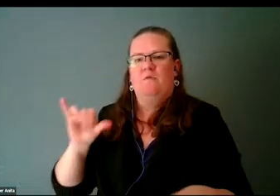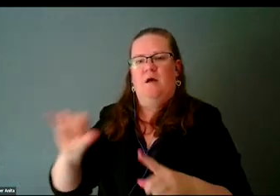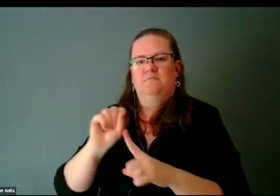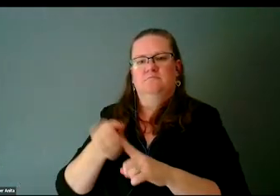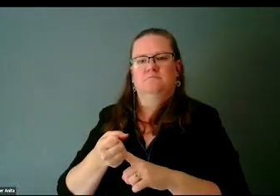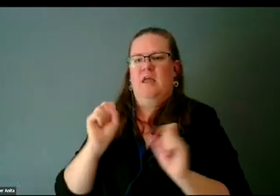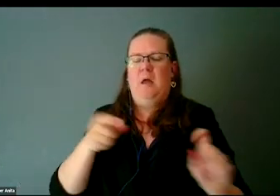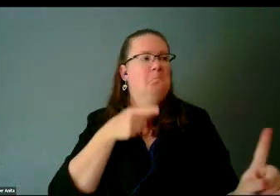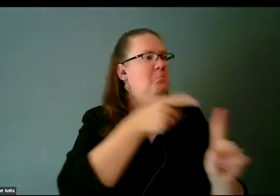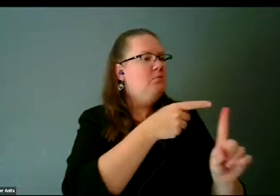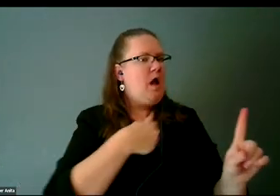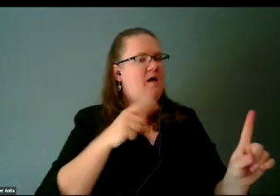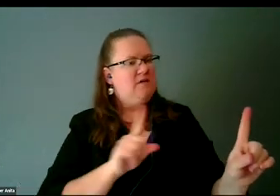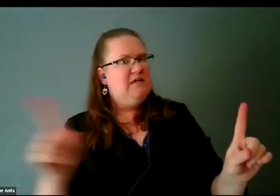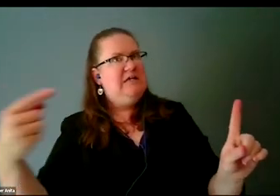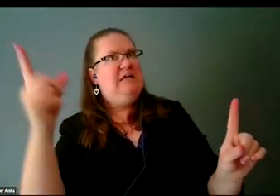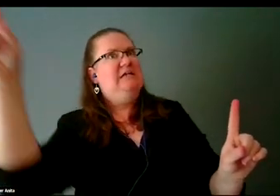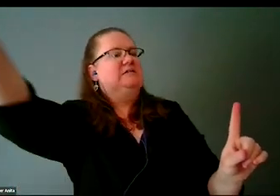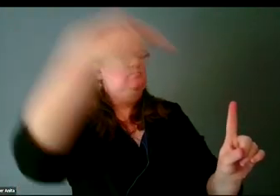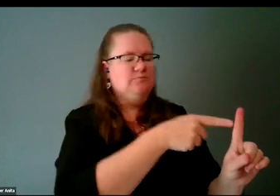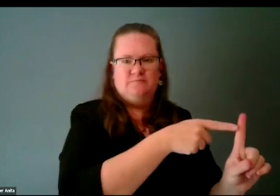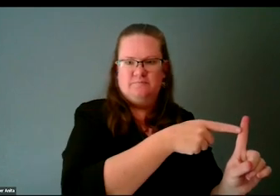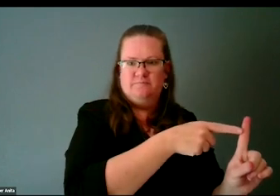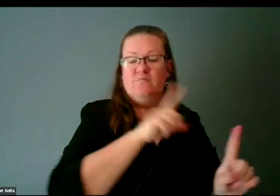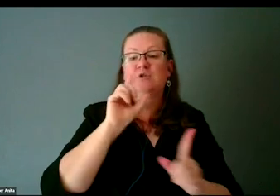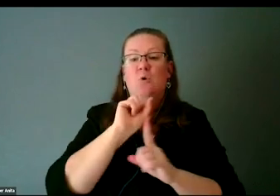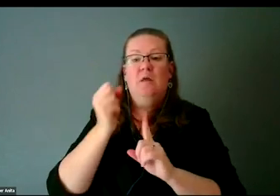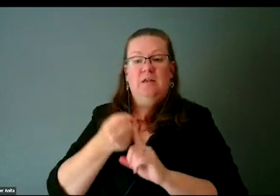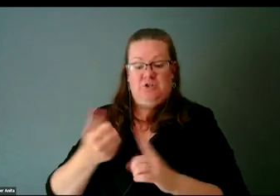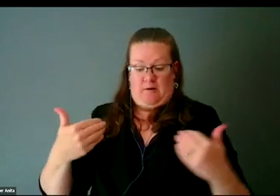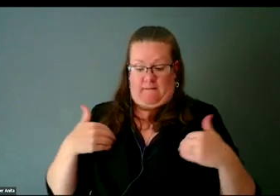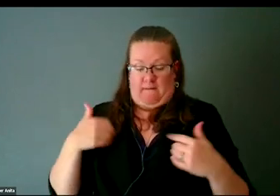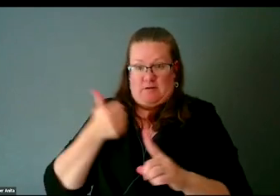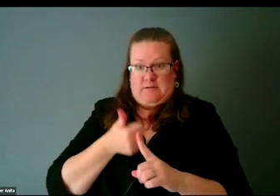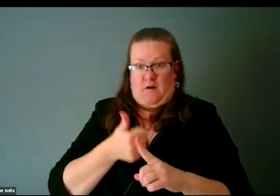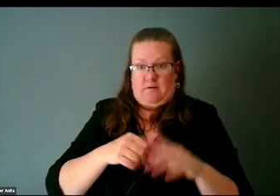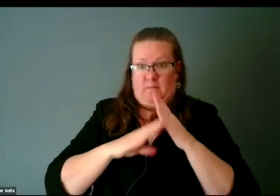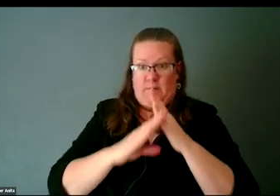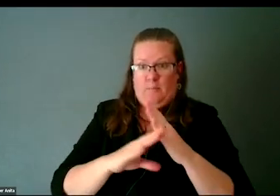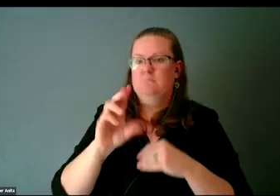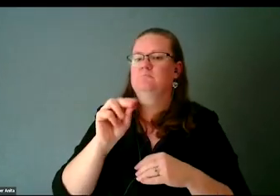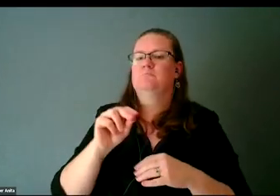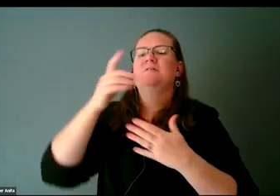It's not the condition that is impairing, it is society that is impairing.